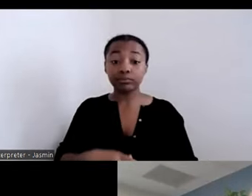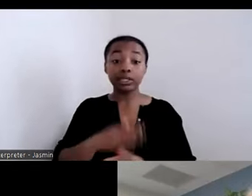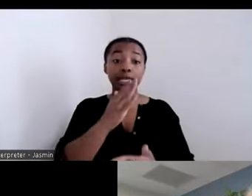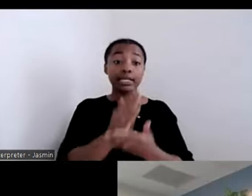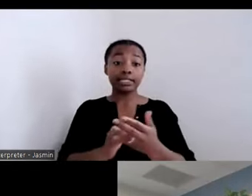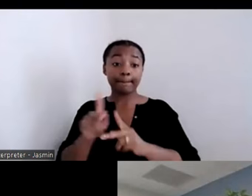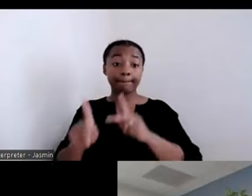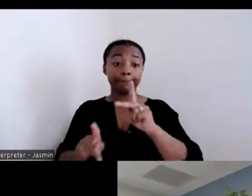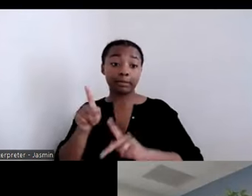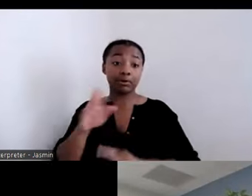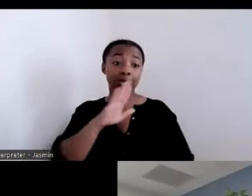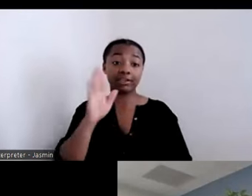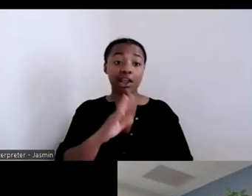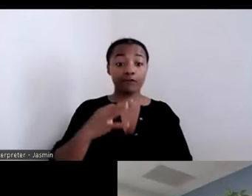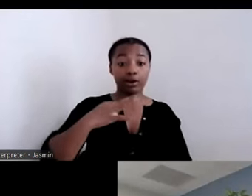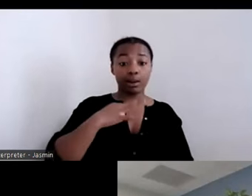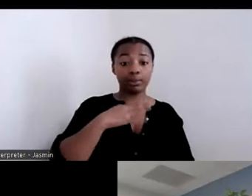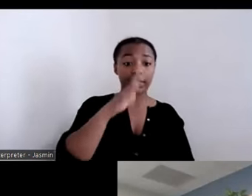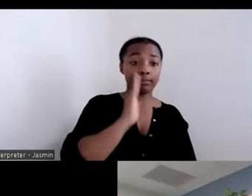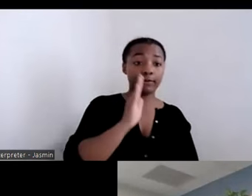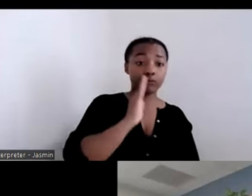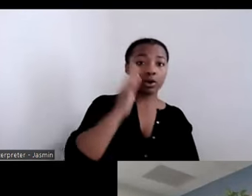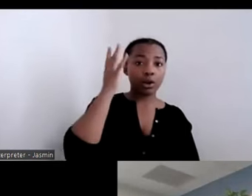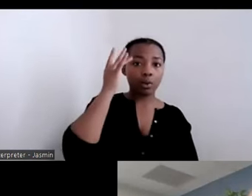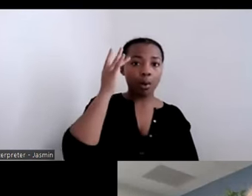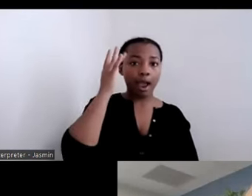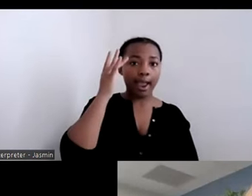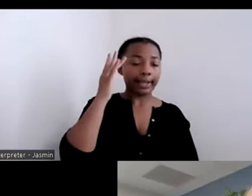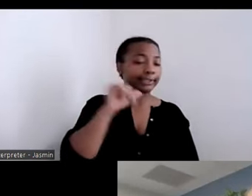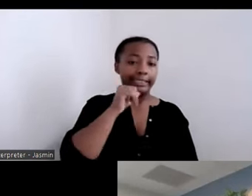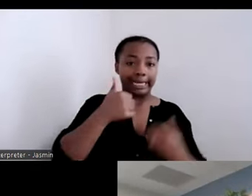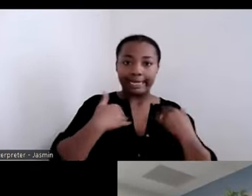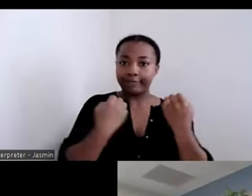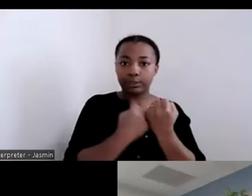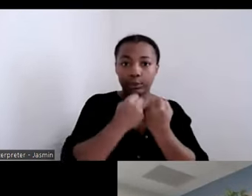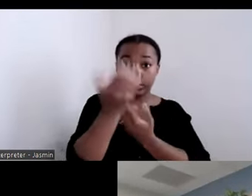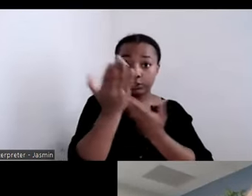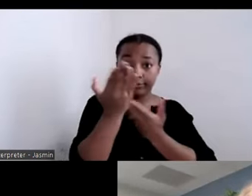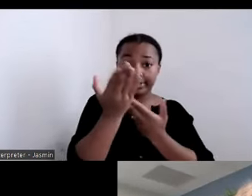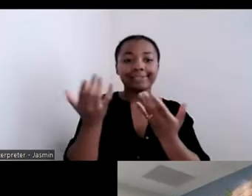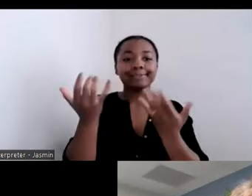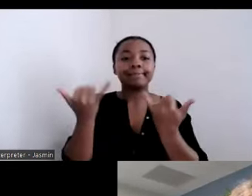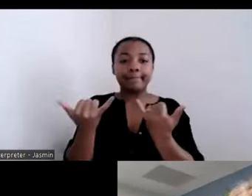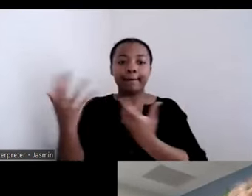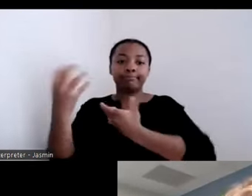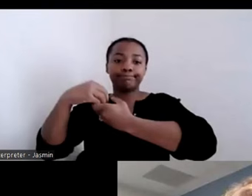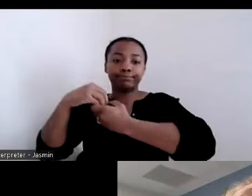do the supportive services, and now that is a part of our partnership agreement on